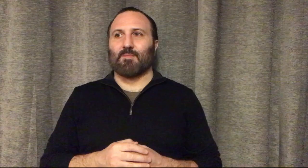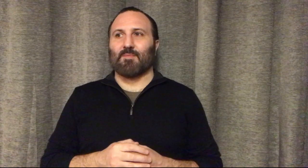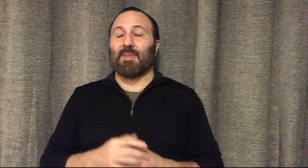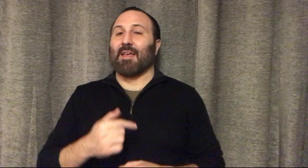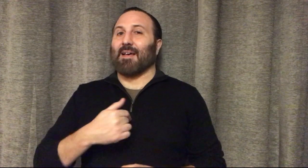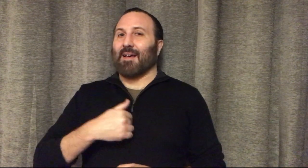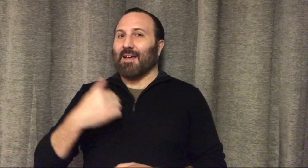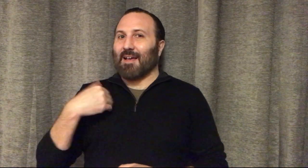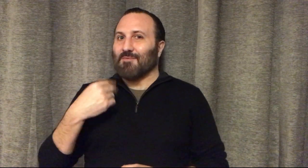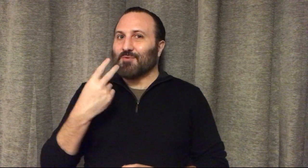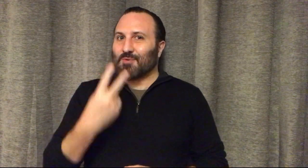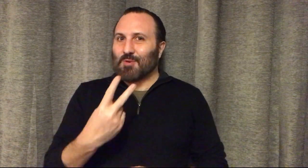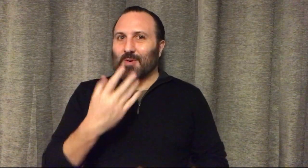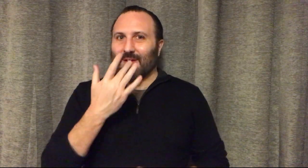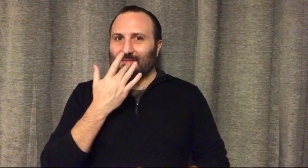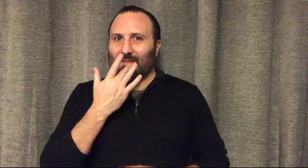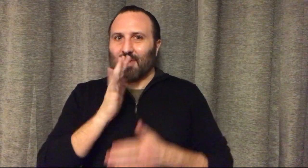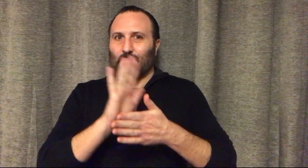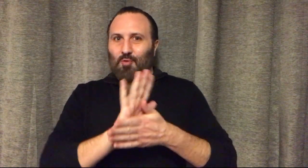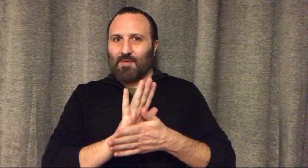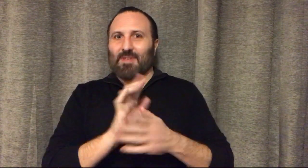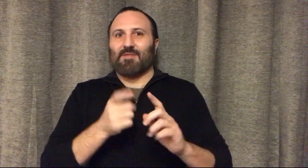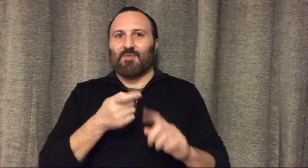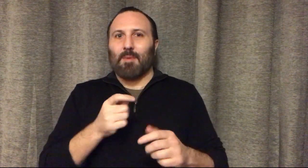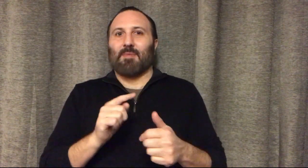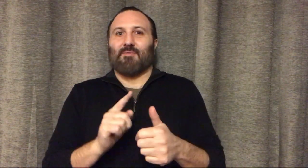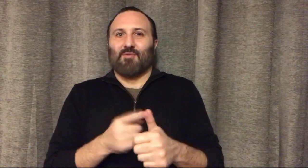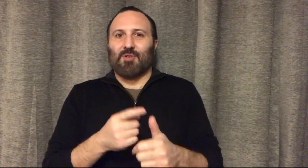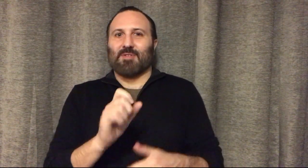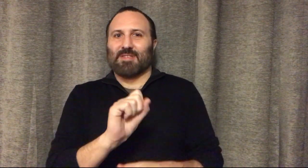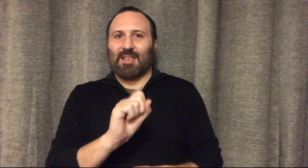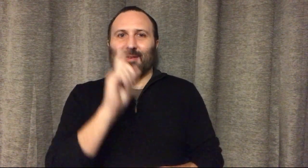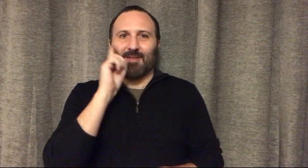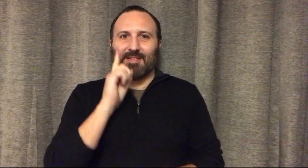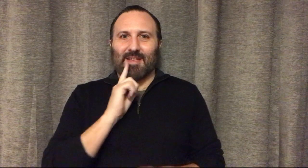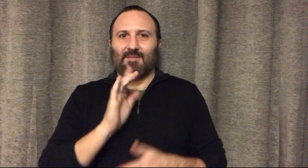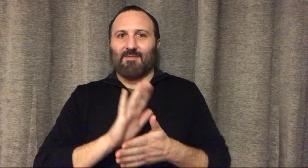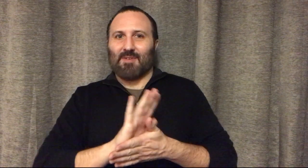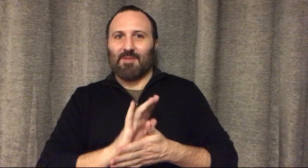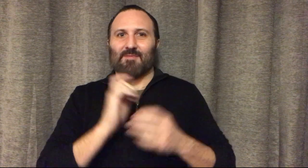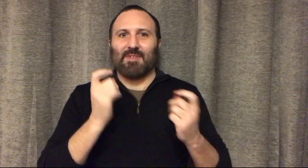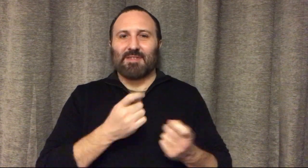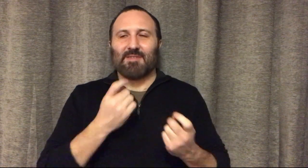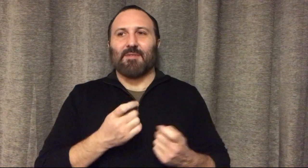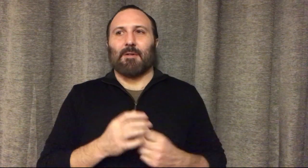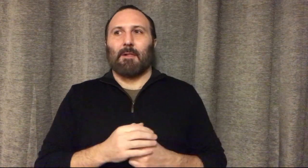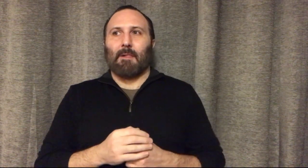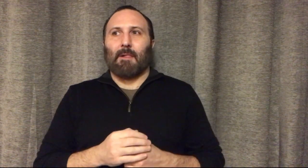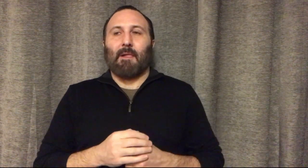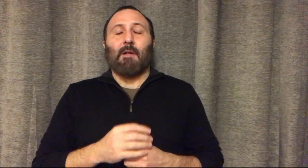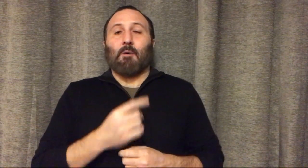I have two favorite films from the 1st film festival.